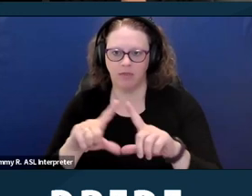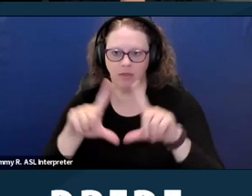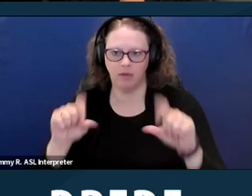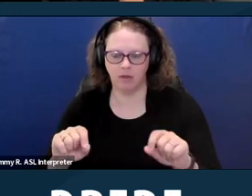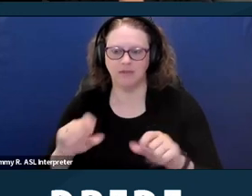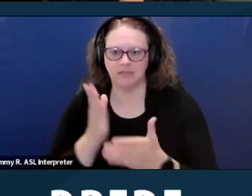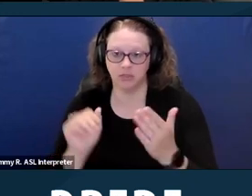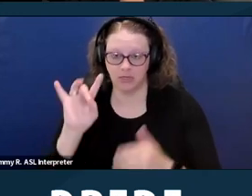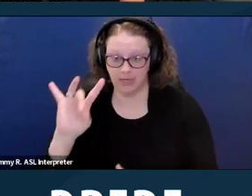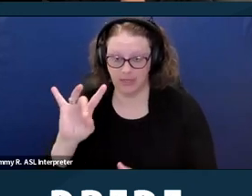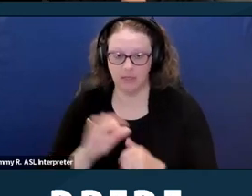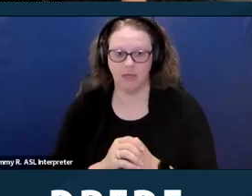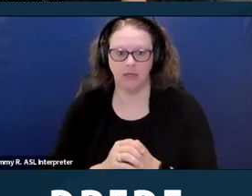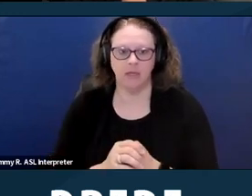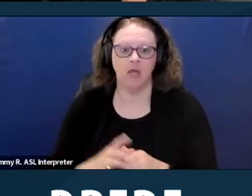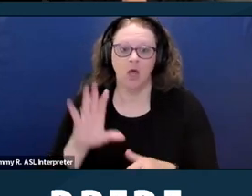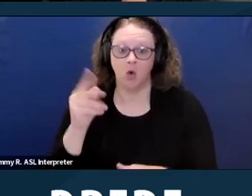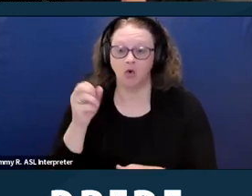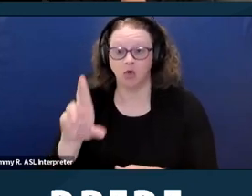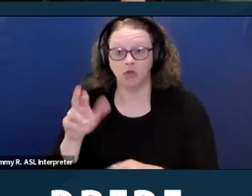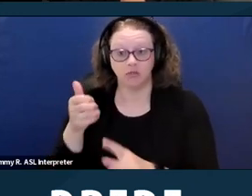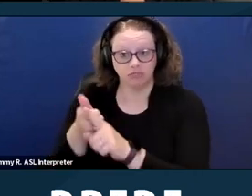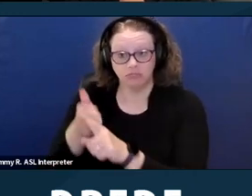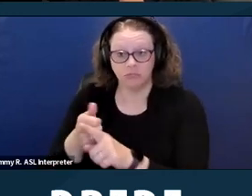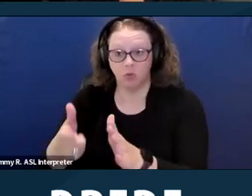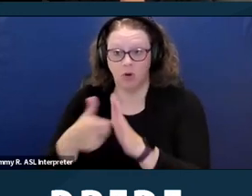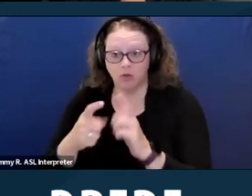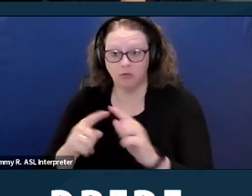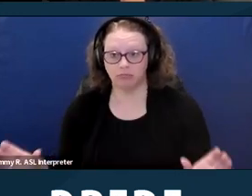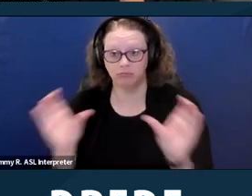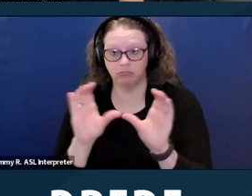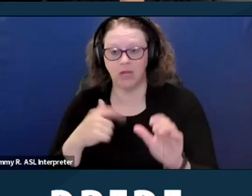with that requirement as well as other types of things annually.